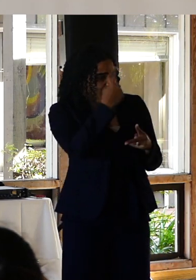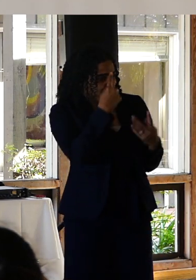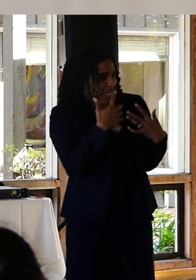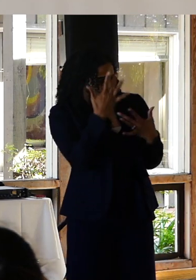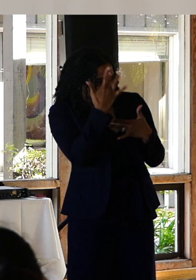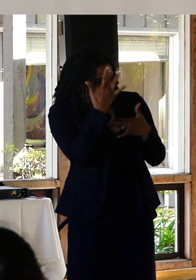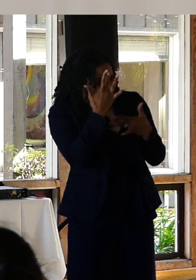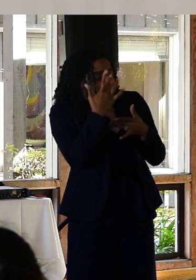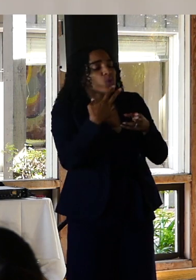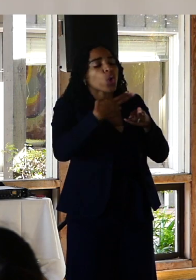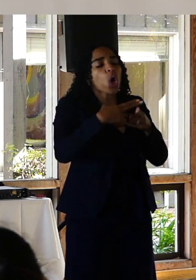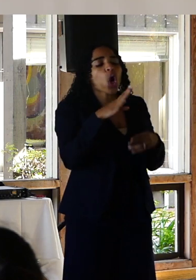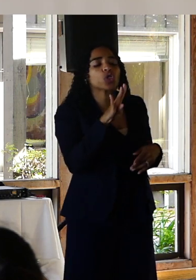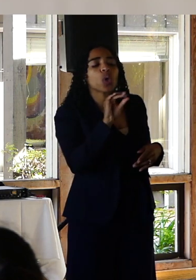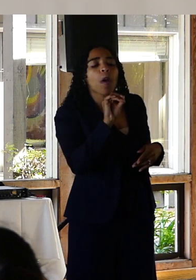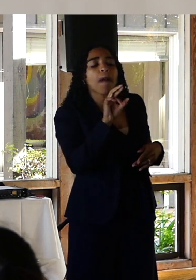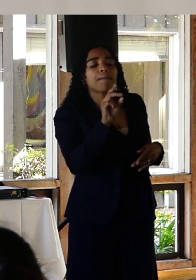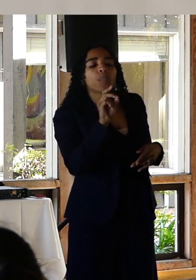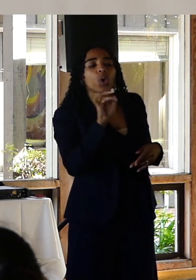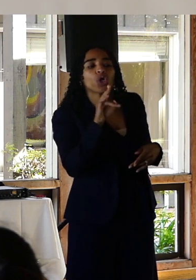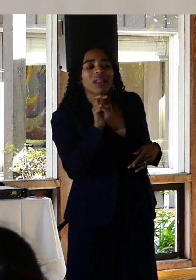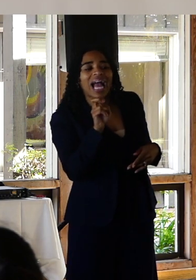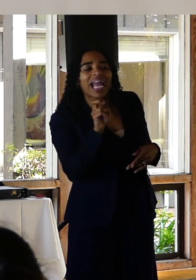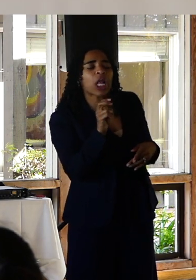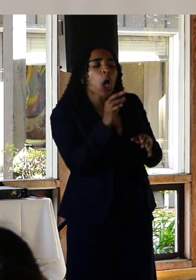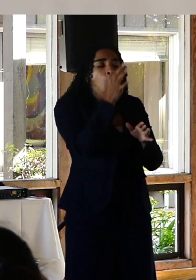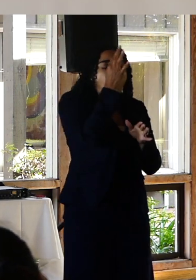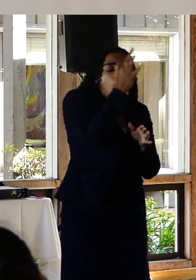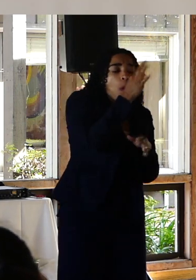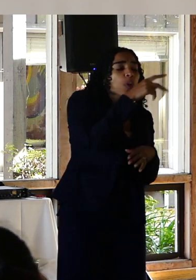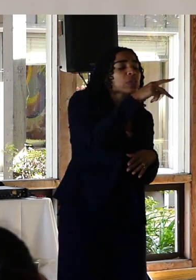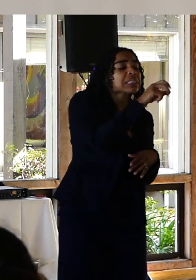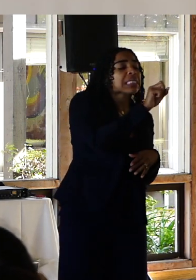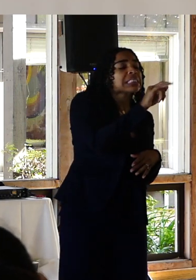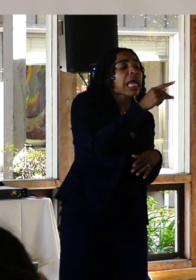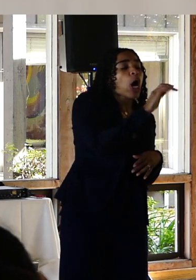as being on the borderline between psychotic. And neurotic